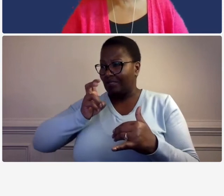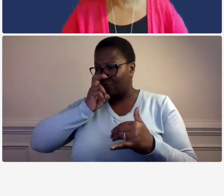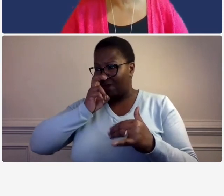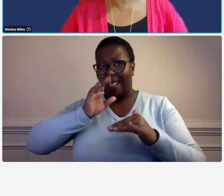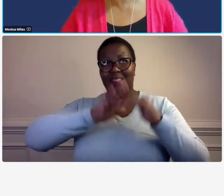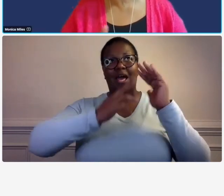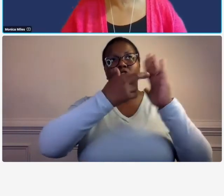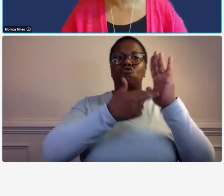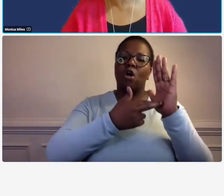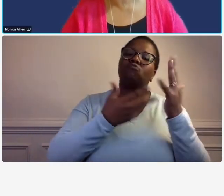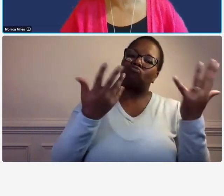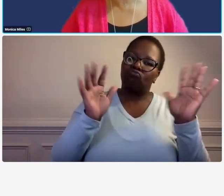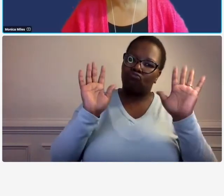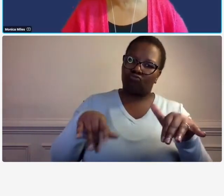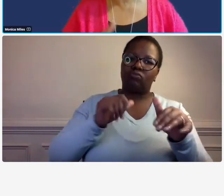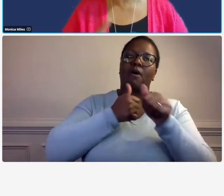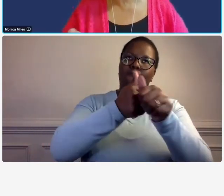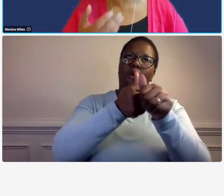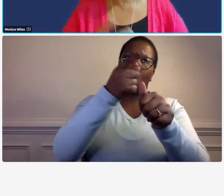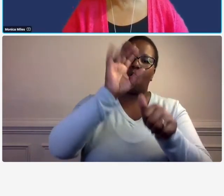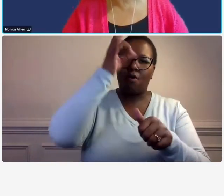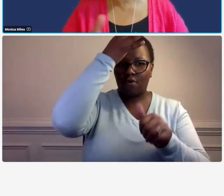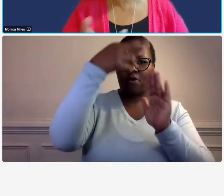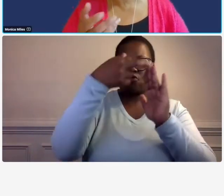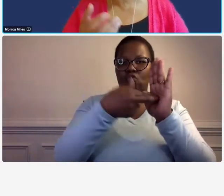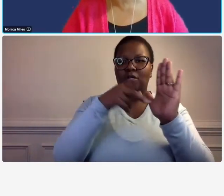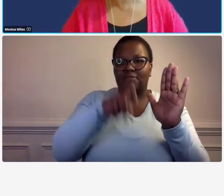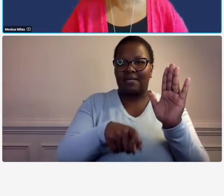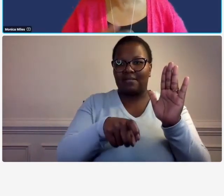you know you have to comply with with the federal rules or or the district of columbia's rules you